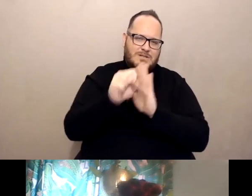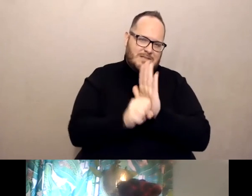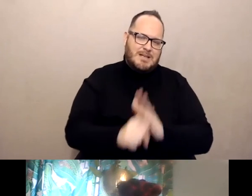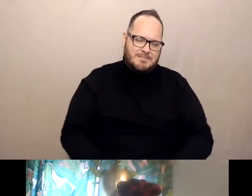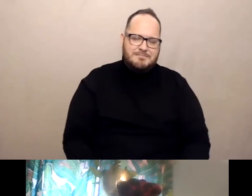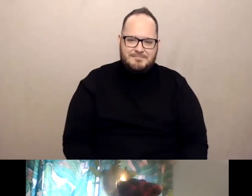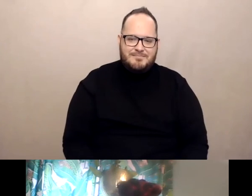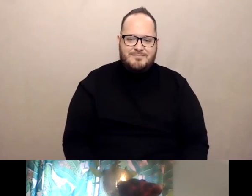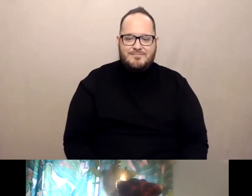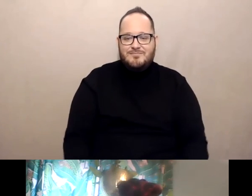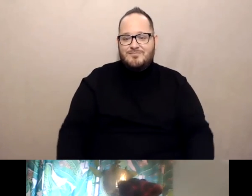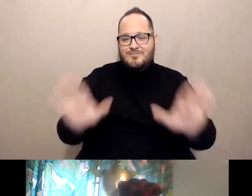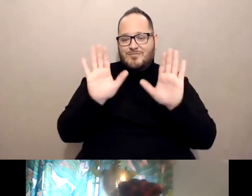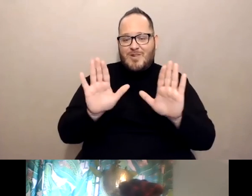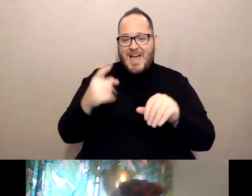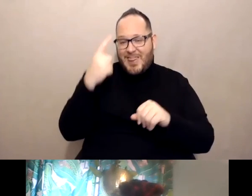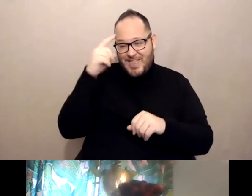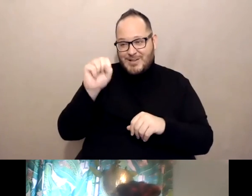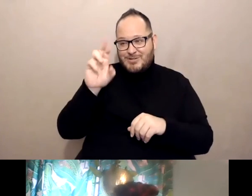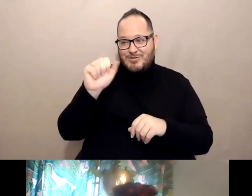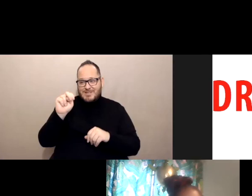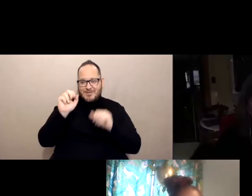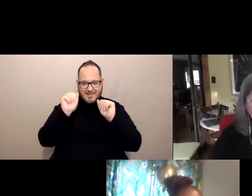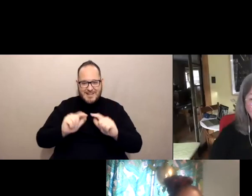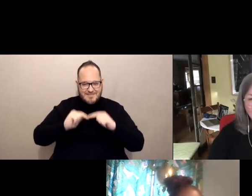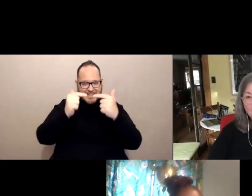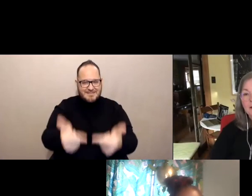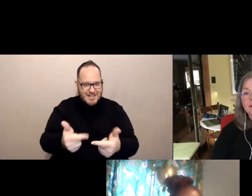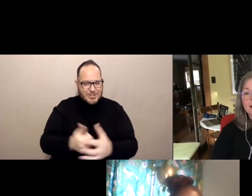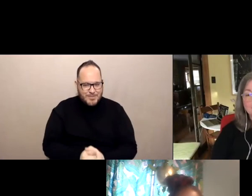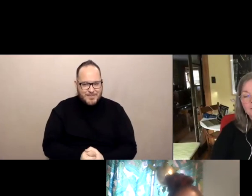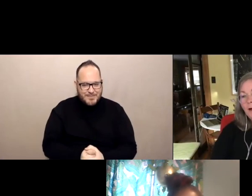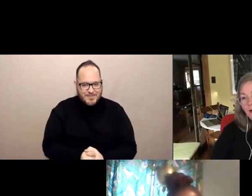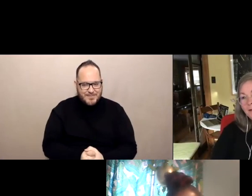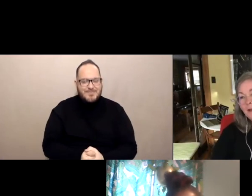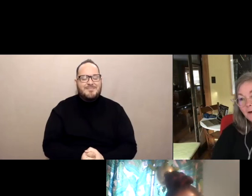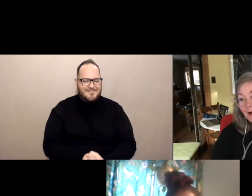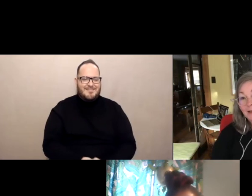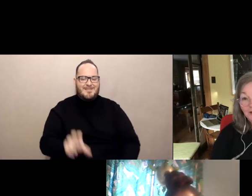Great. Susan, I think we can pass it back to you. Well, thank you all so much